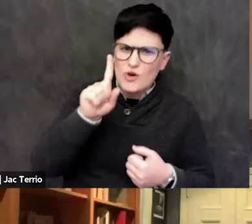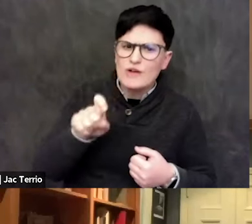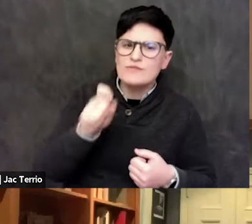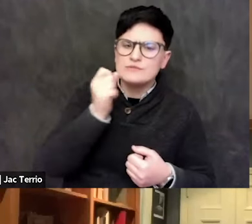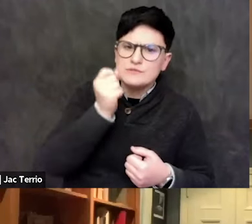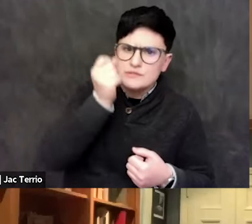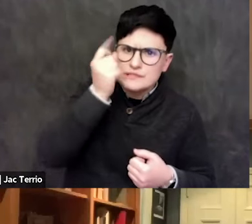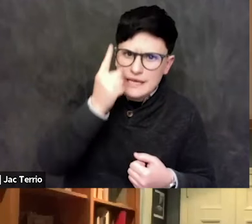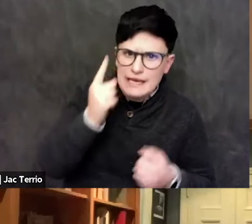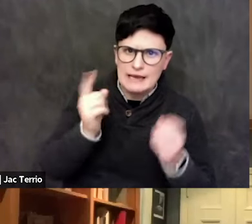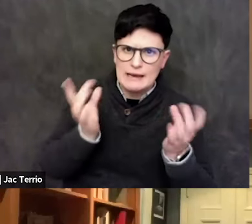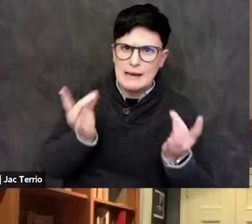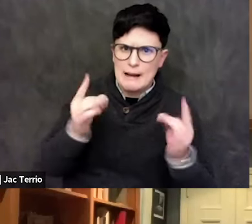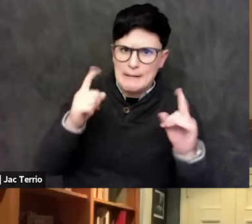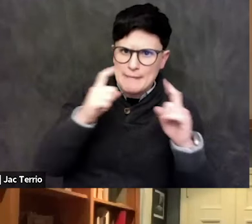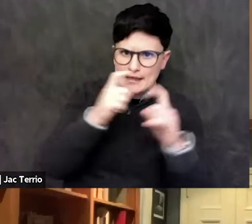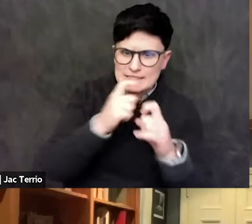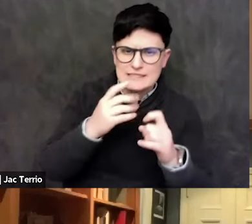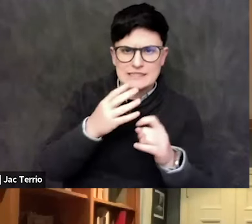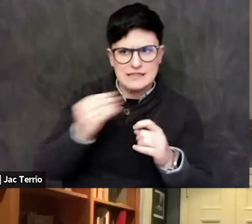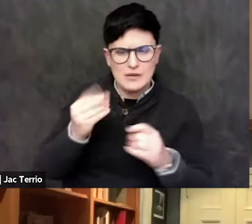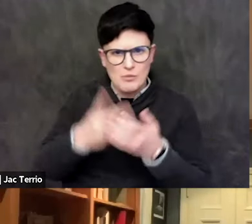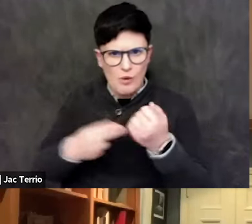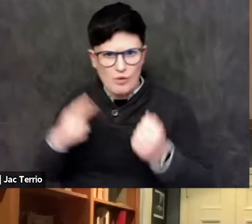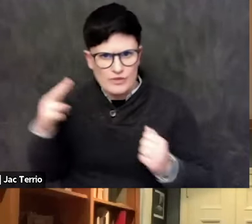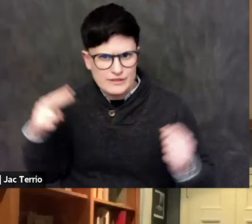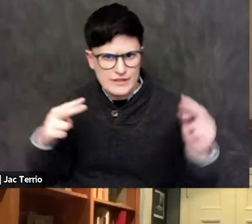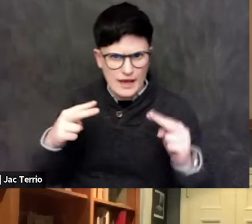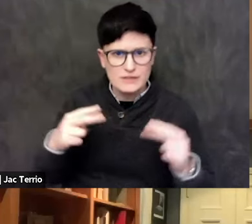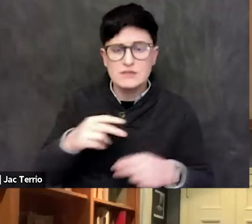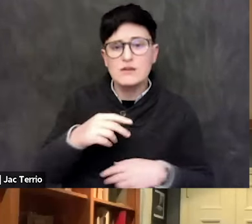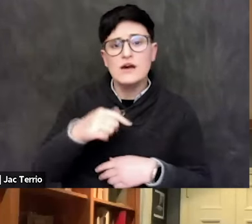I mean, one final point too is I tell students,